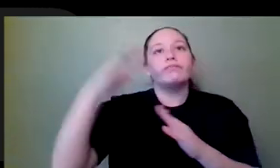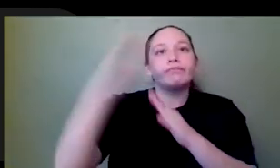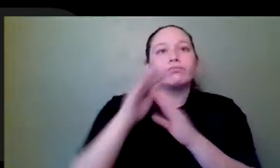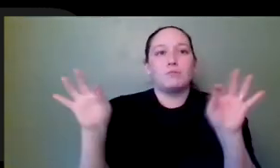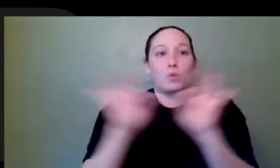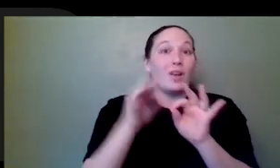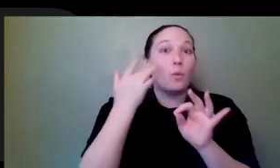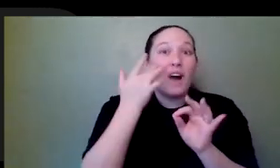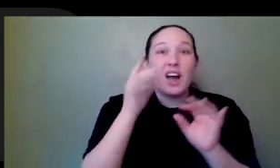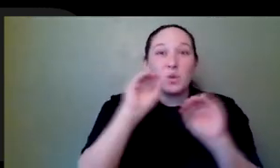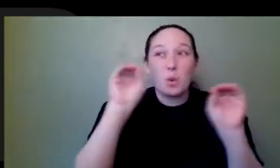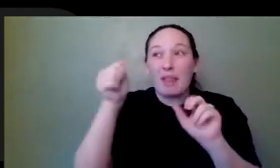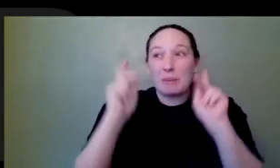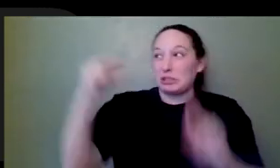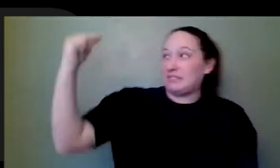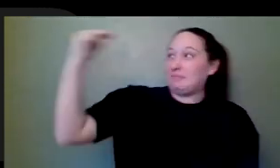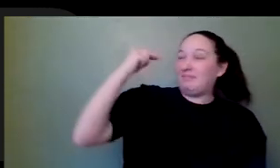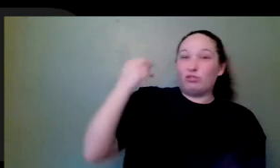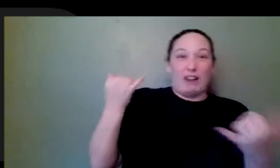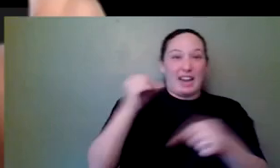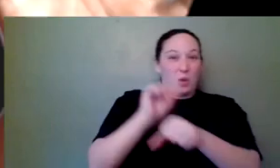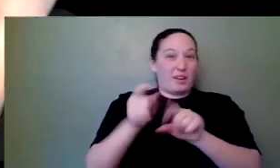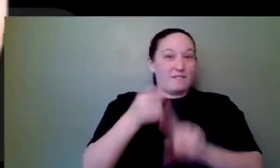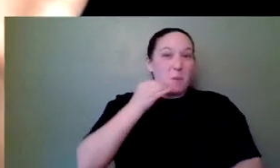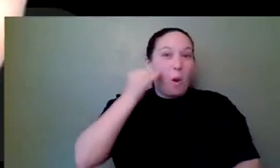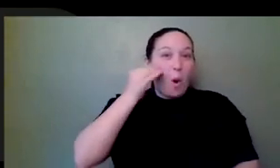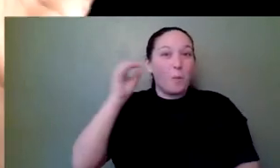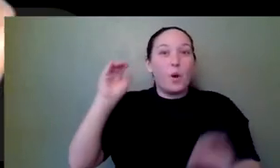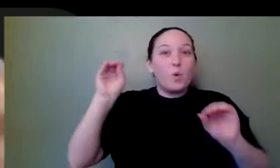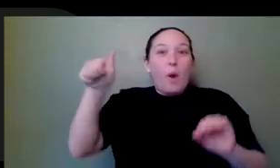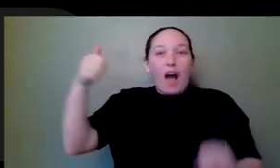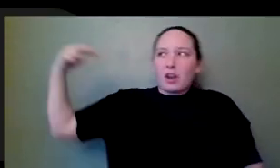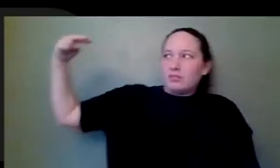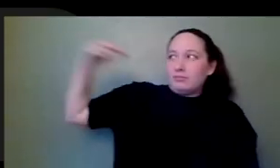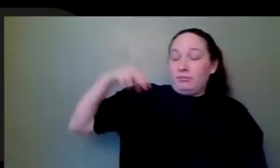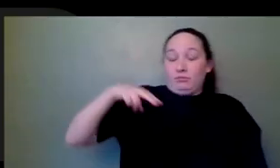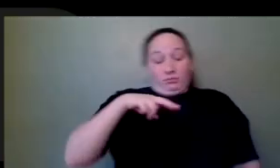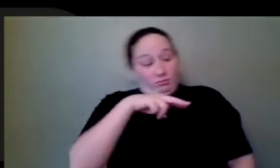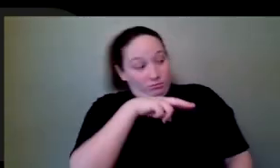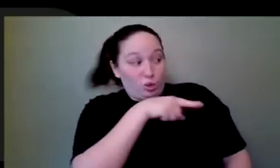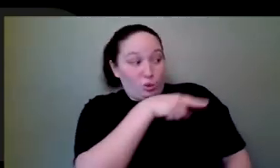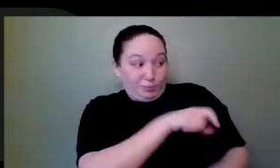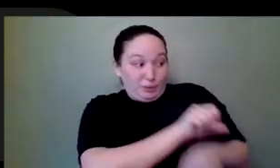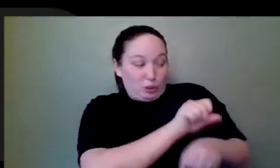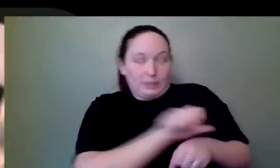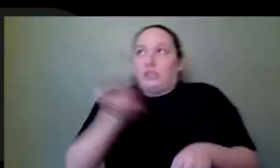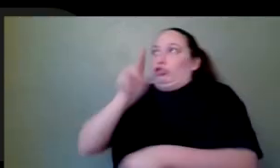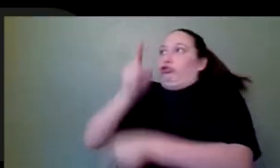to see if I'm slacking off. There's no one here to just give me that proximity, like, oh, I should be working like in a studio. When everyone is working.